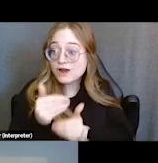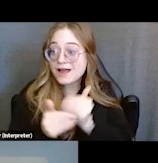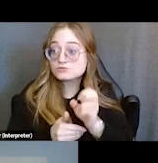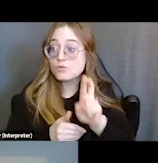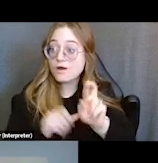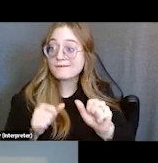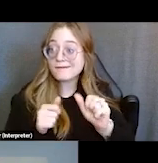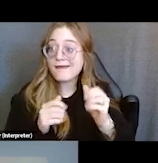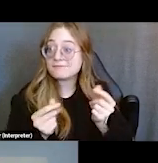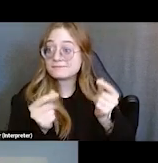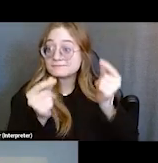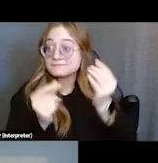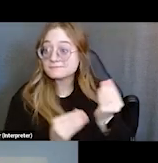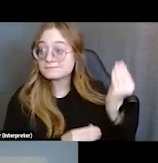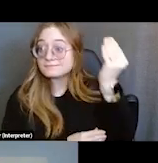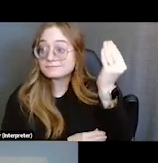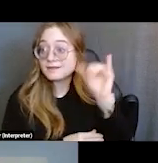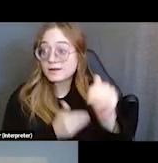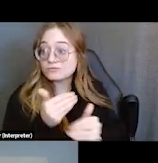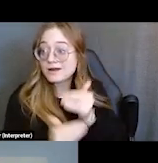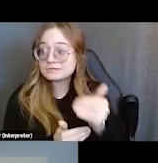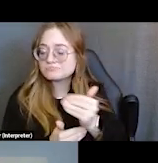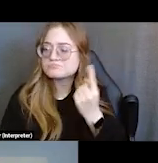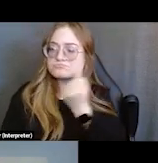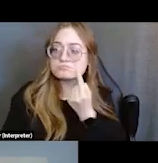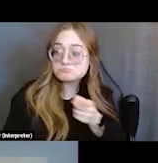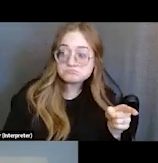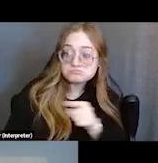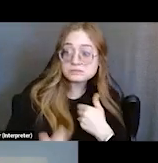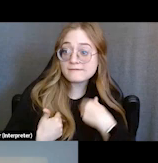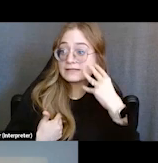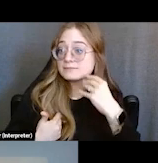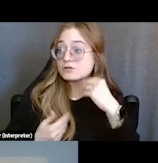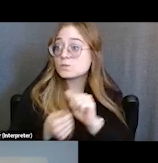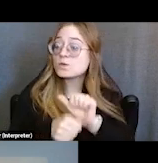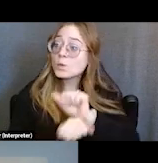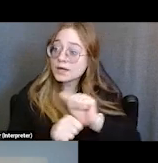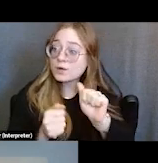and wondering if any of our panelists have experience with working with applicants who have a legal guardian